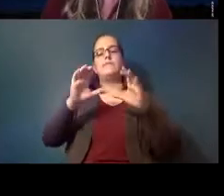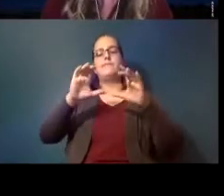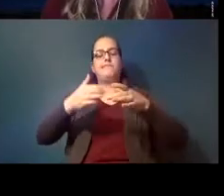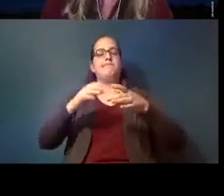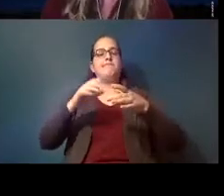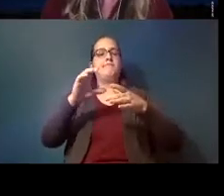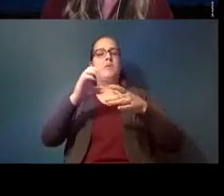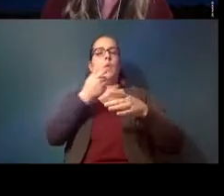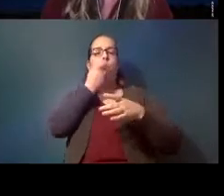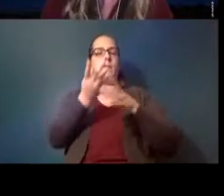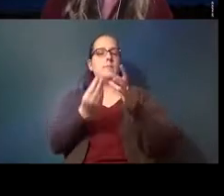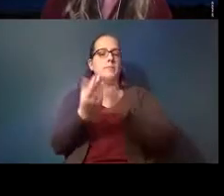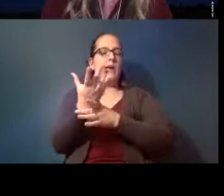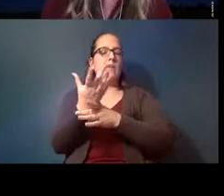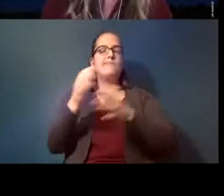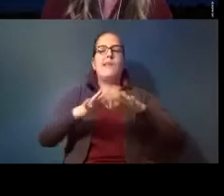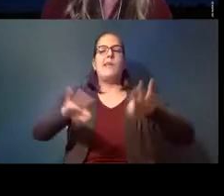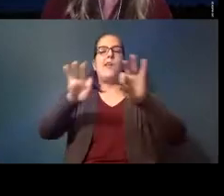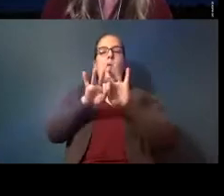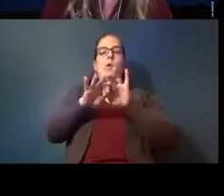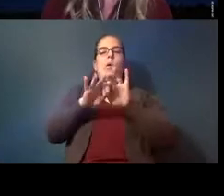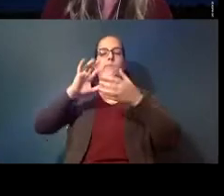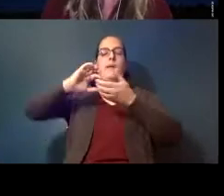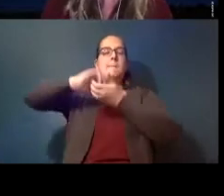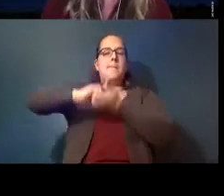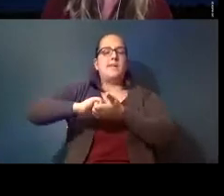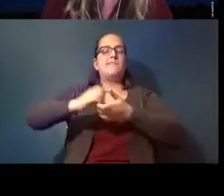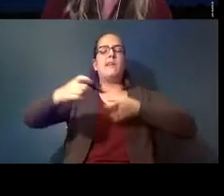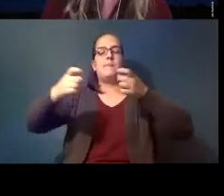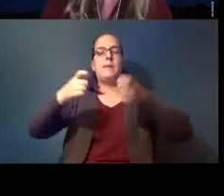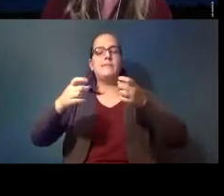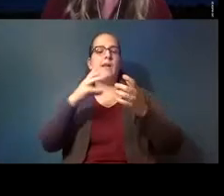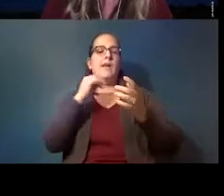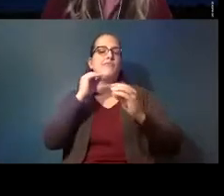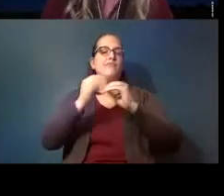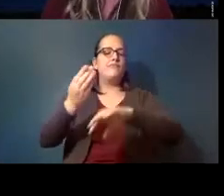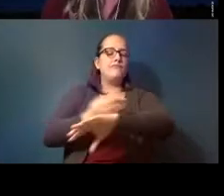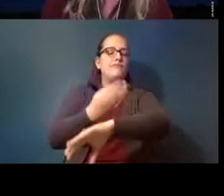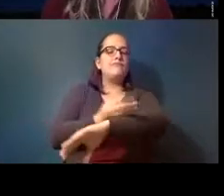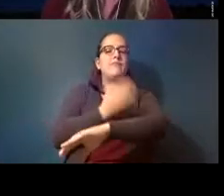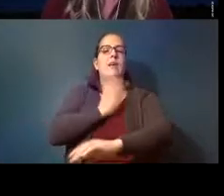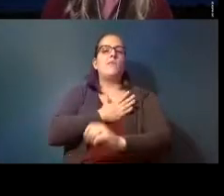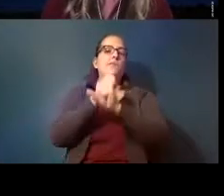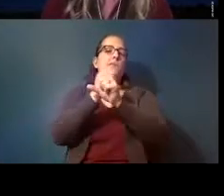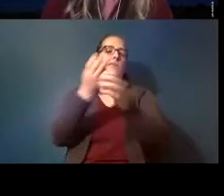partner in management and restoration of our protected lands these tribal communities are